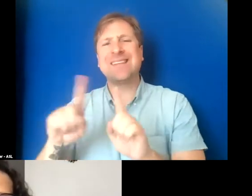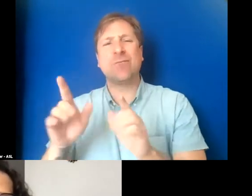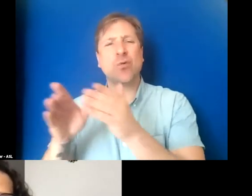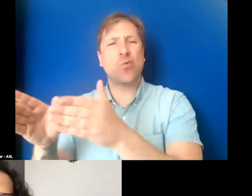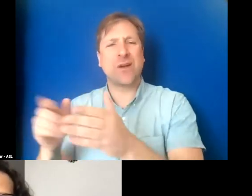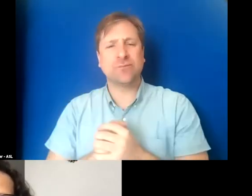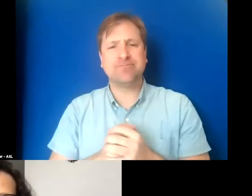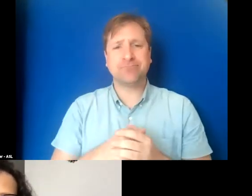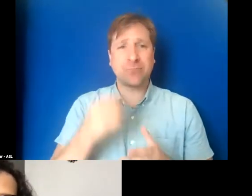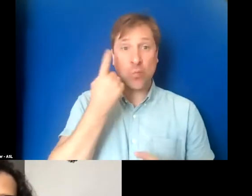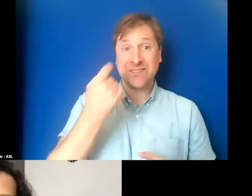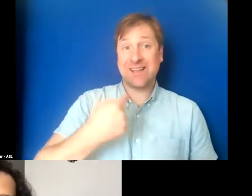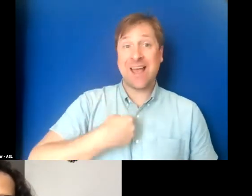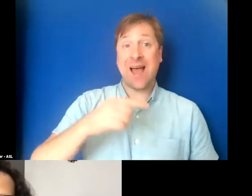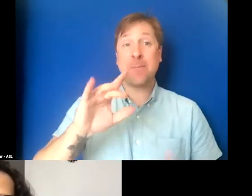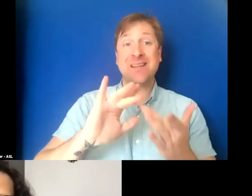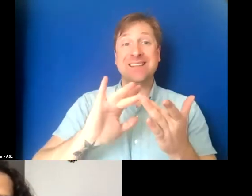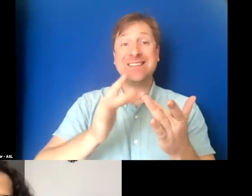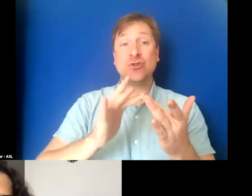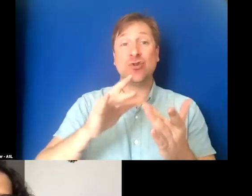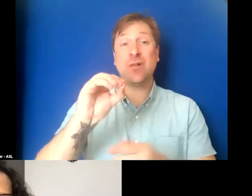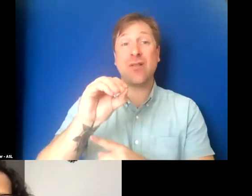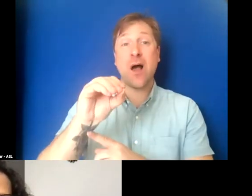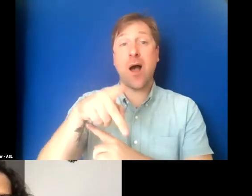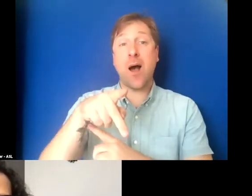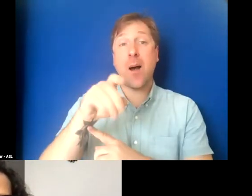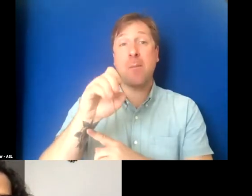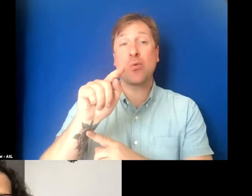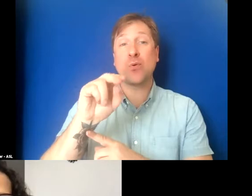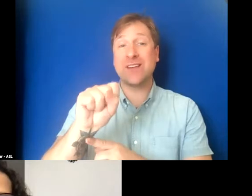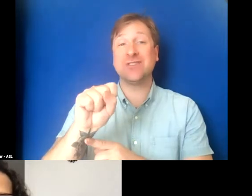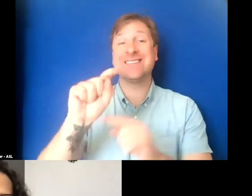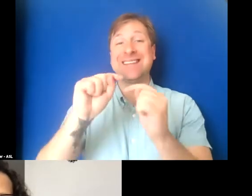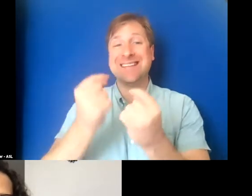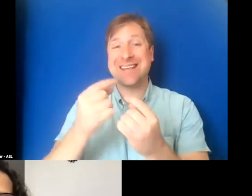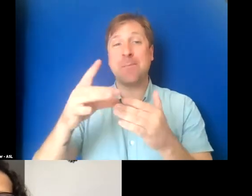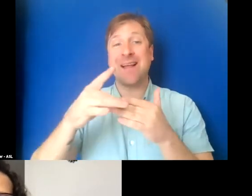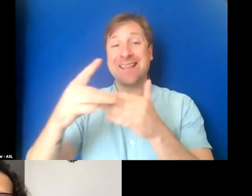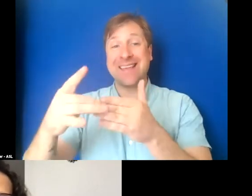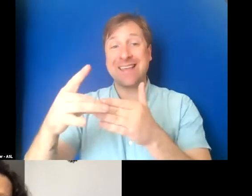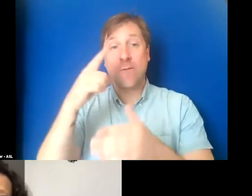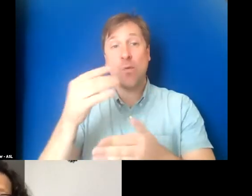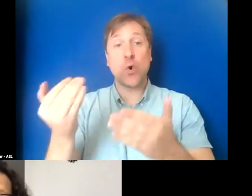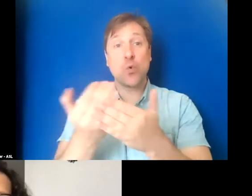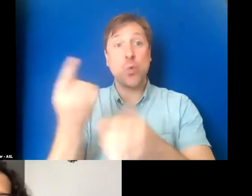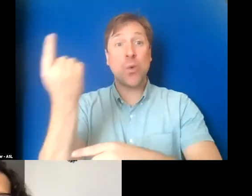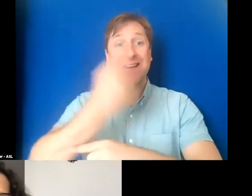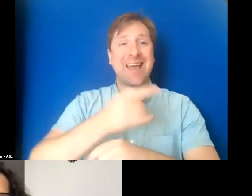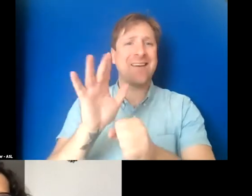I'm the digital operations team lead for New Day films, and my primary work is as an access artist.